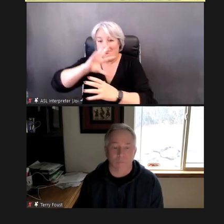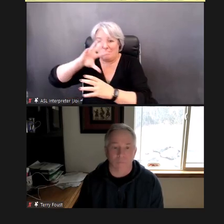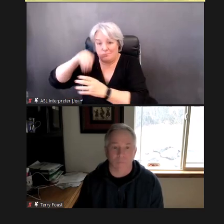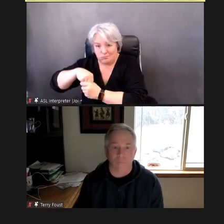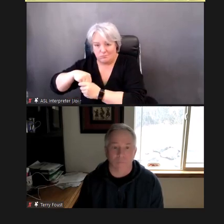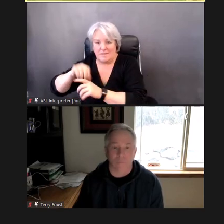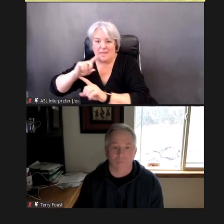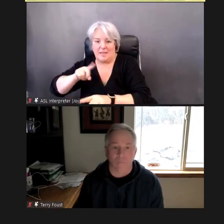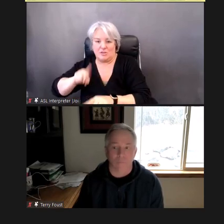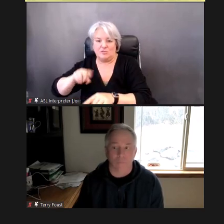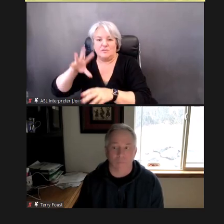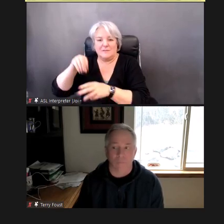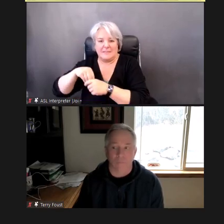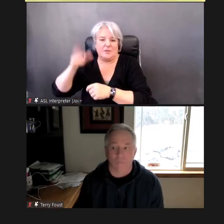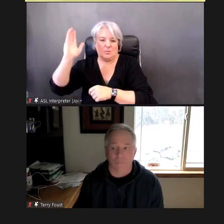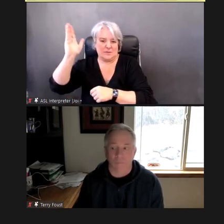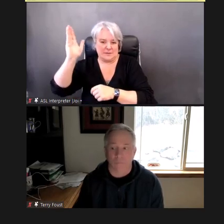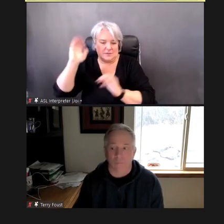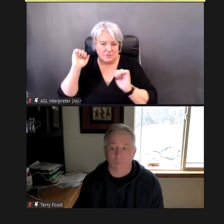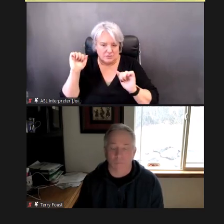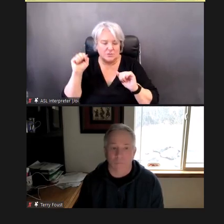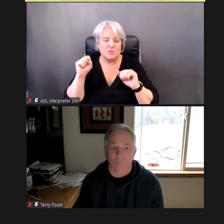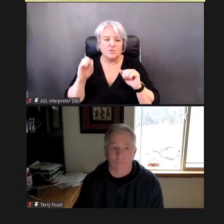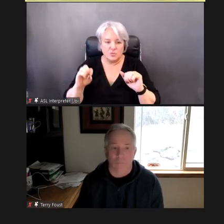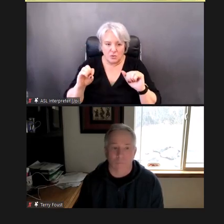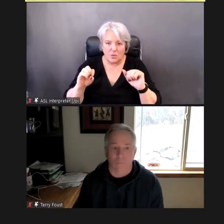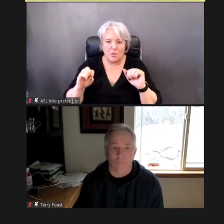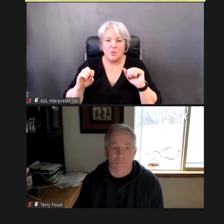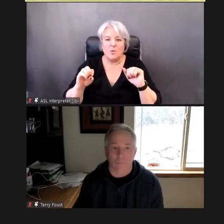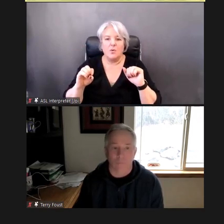We did -- we tried our best.